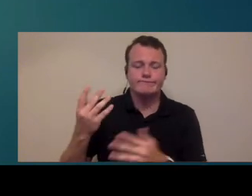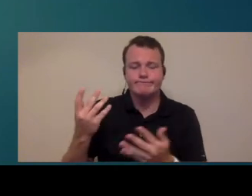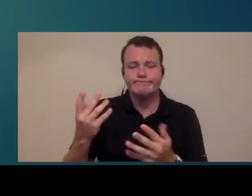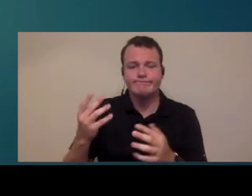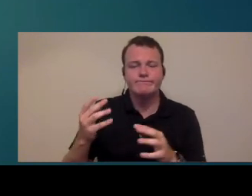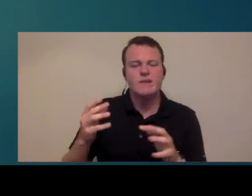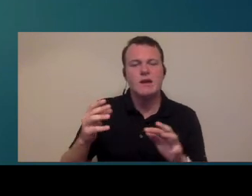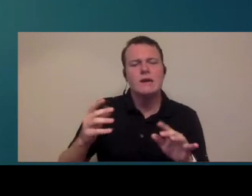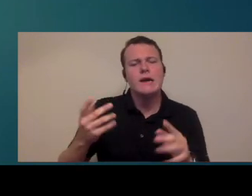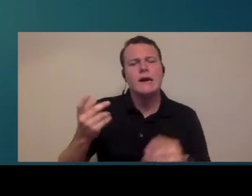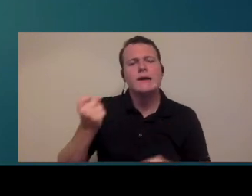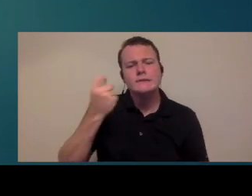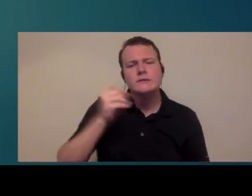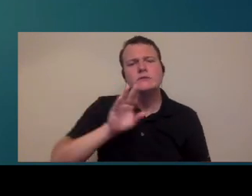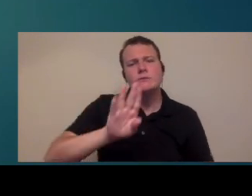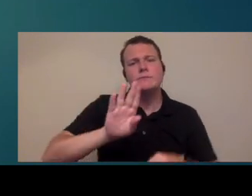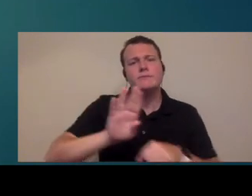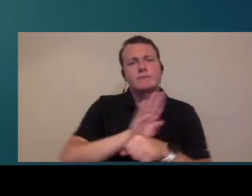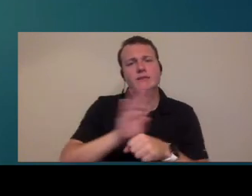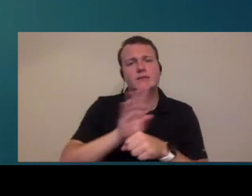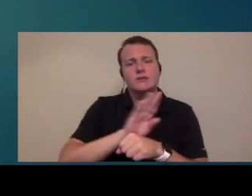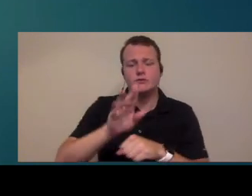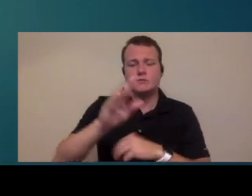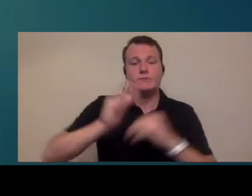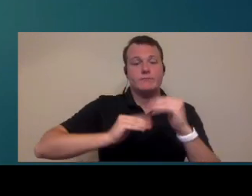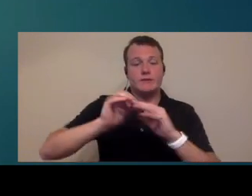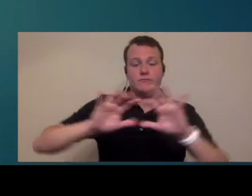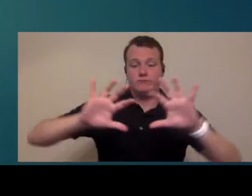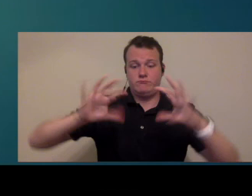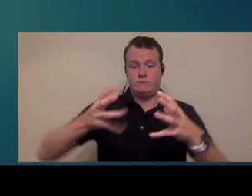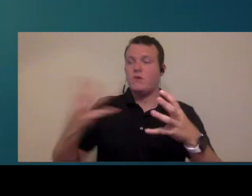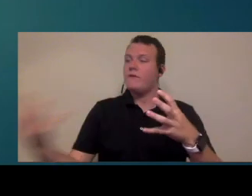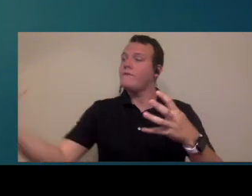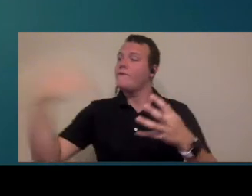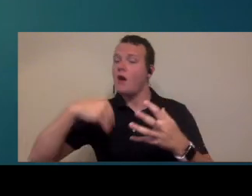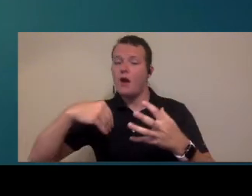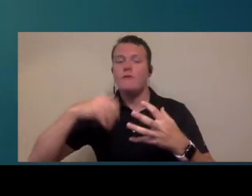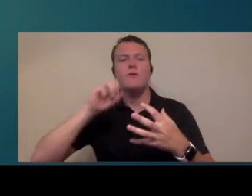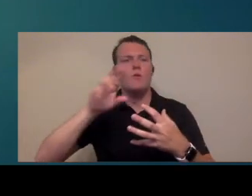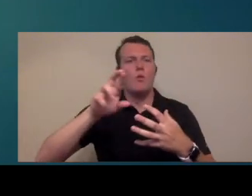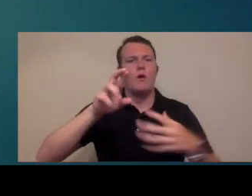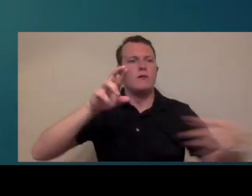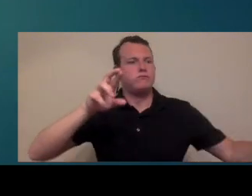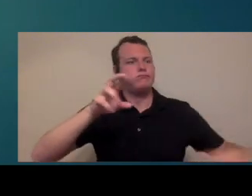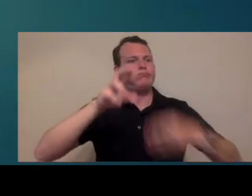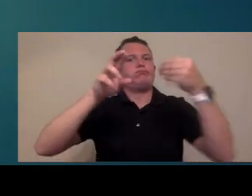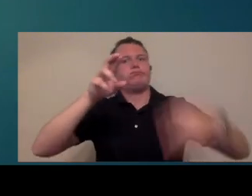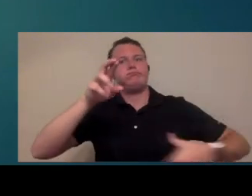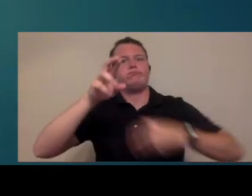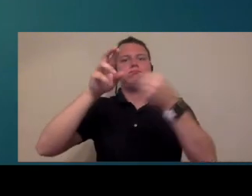of the few that I could think of you you may build your practice in a way that combined some of these or you may actually have more rules than this just